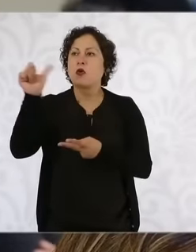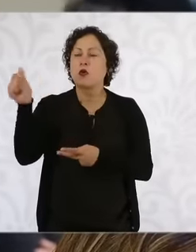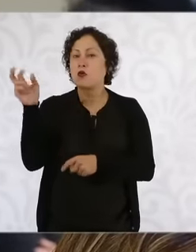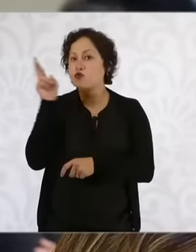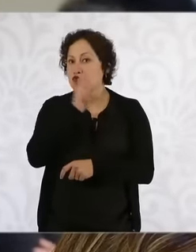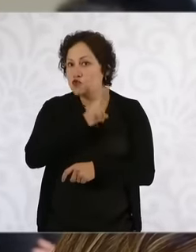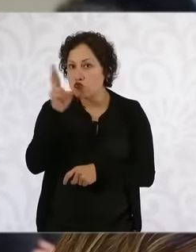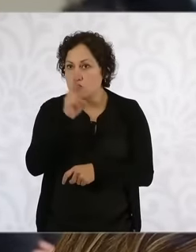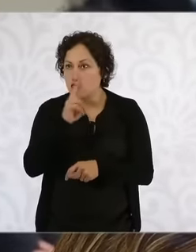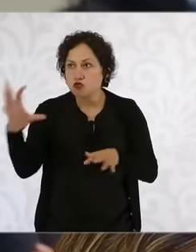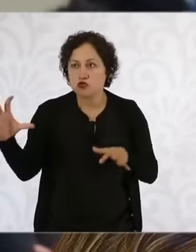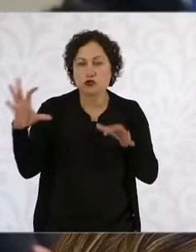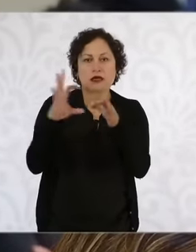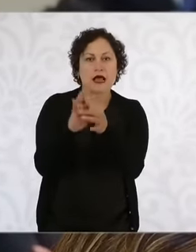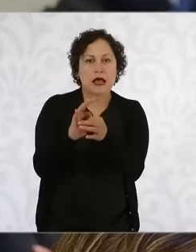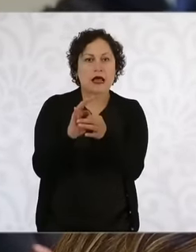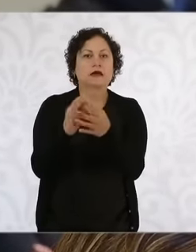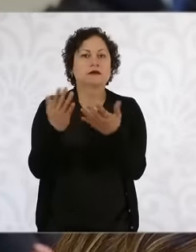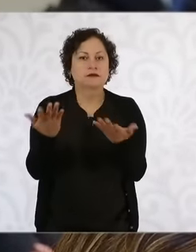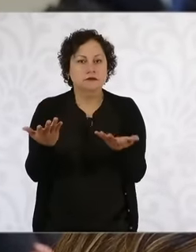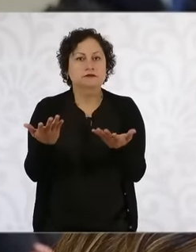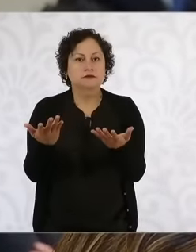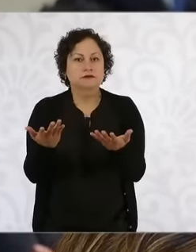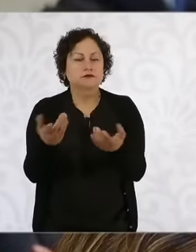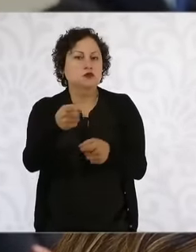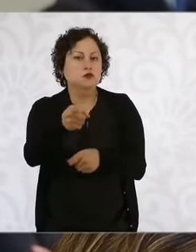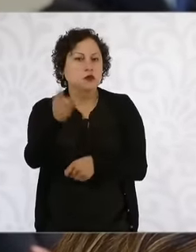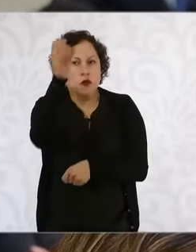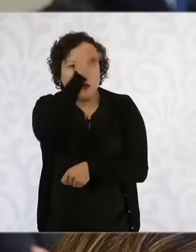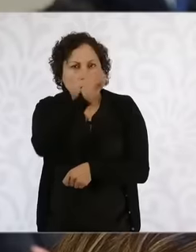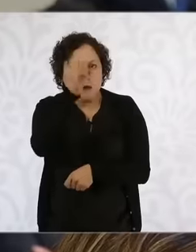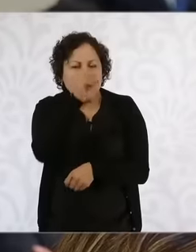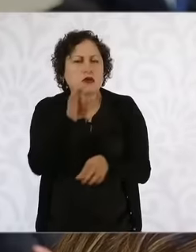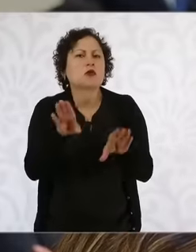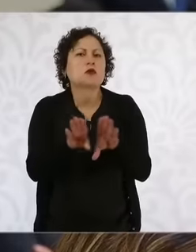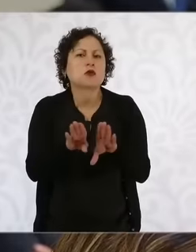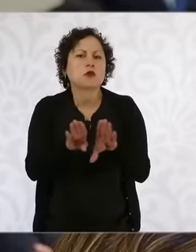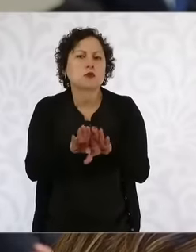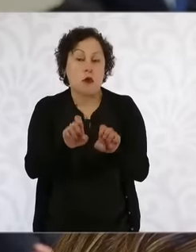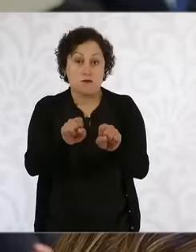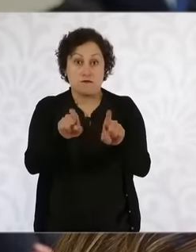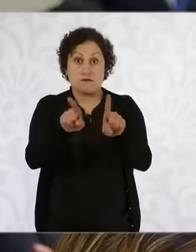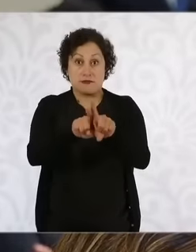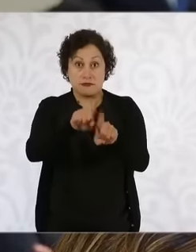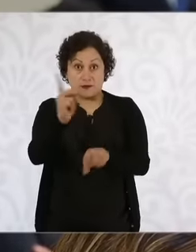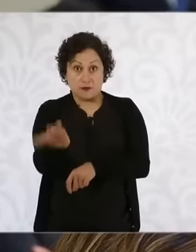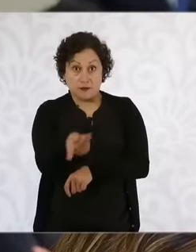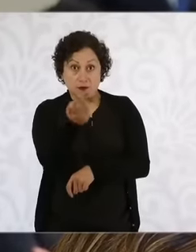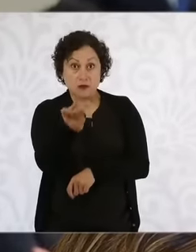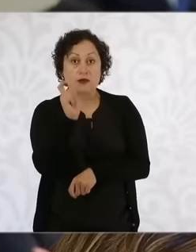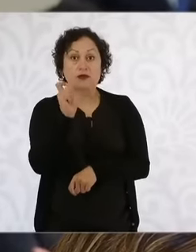emerging markets how do you see it and ask him about this same topic last August